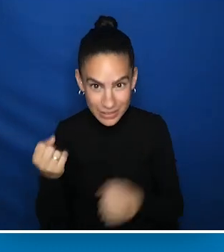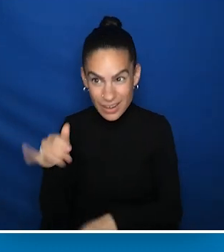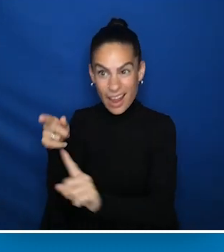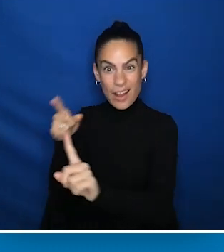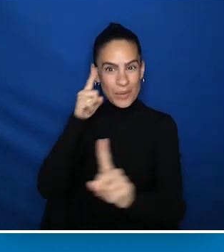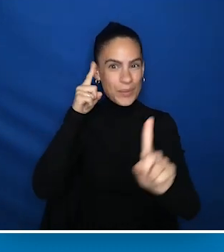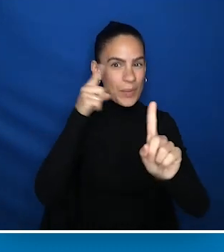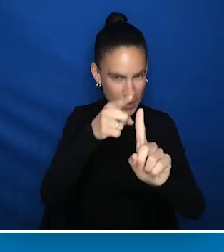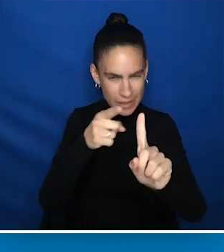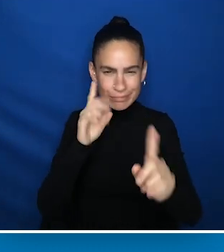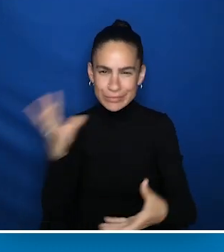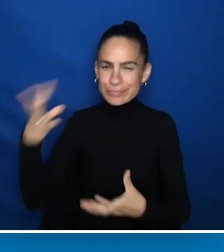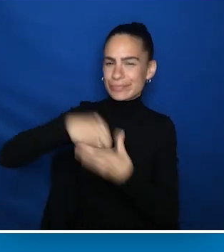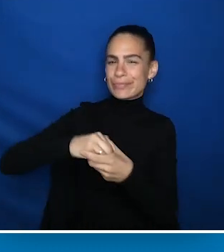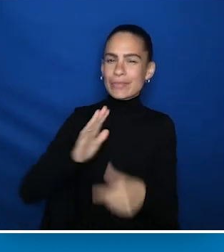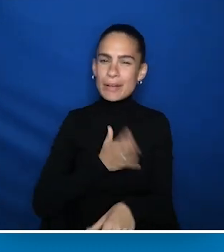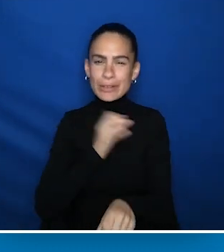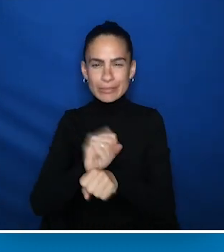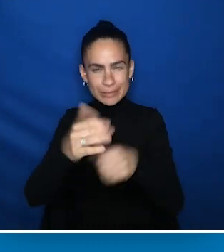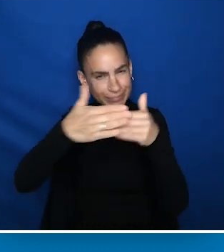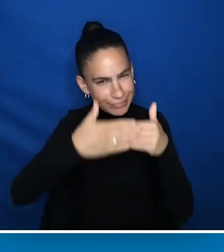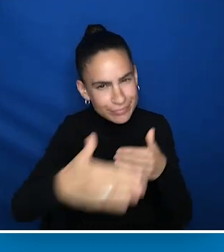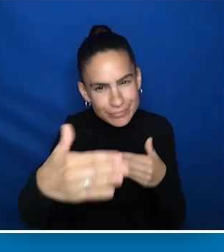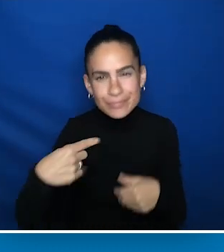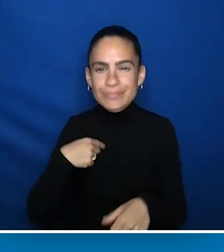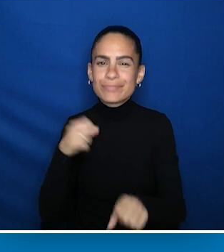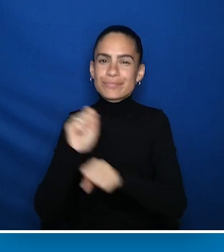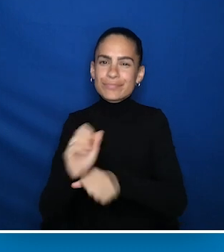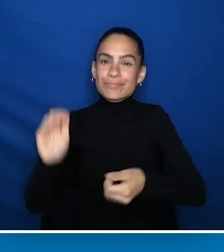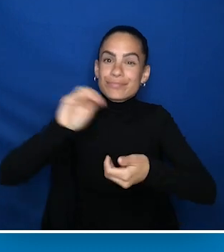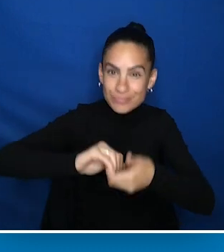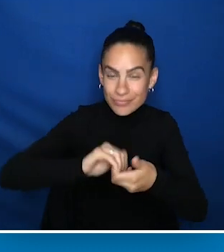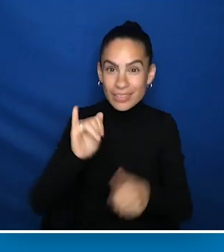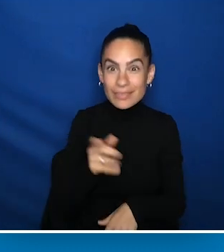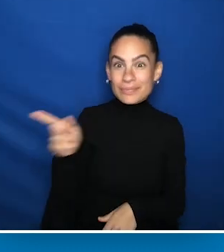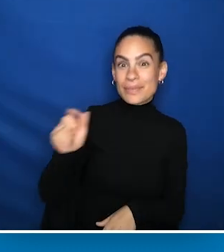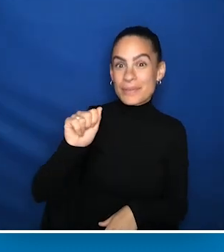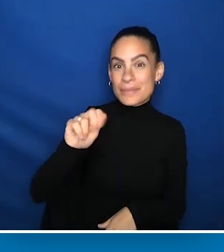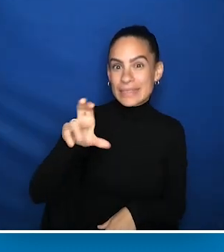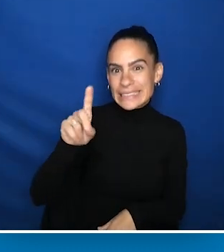And this goal will underpin our work for the foreseeable future, as we work with partners like AUCD